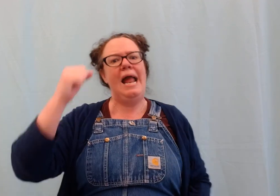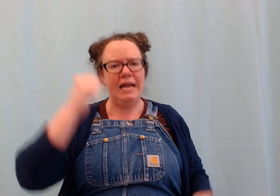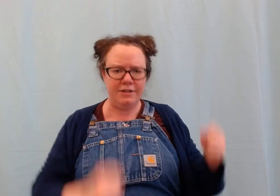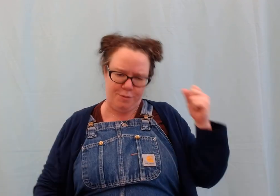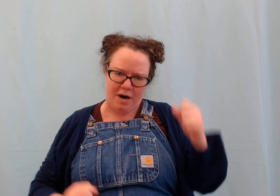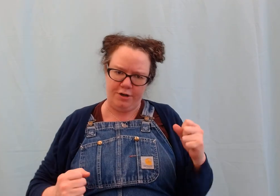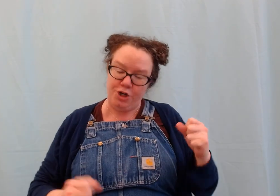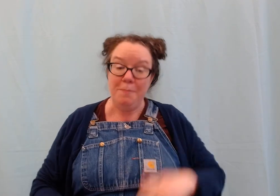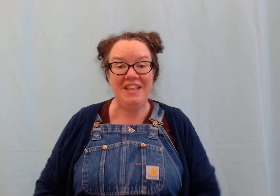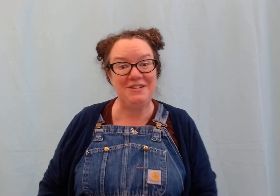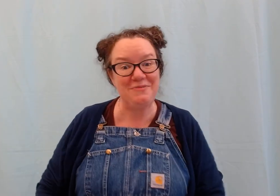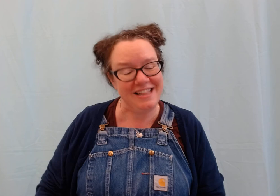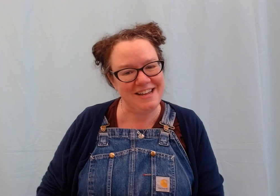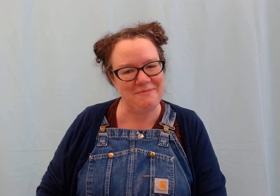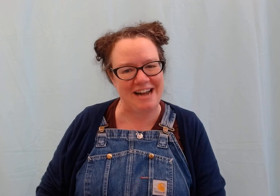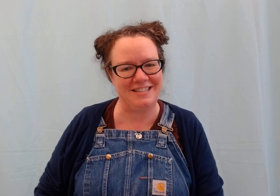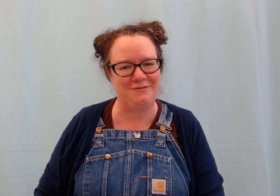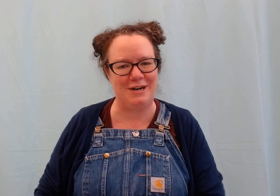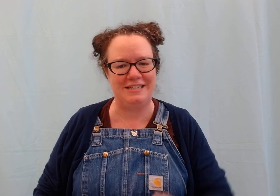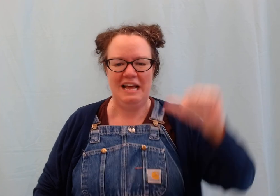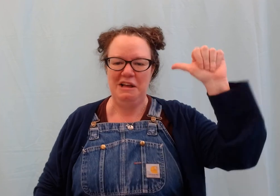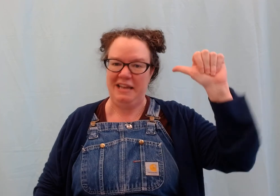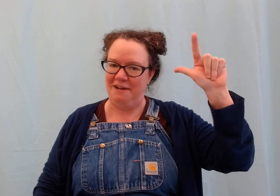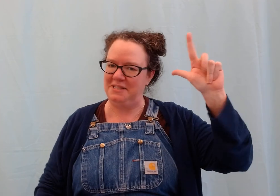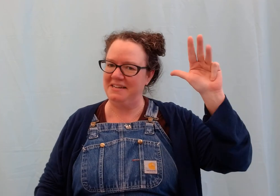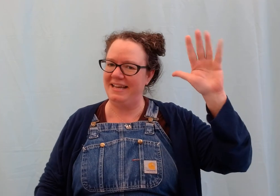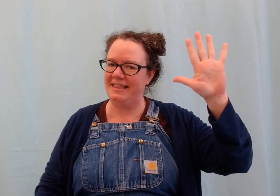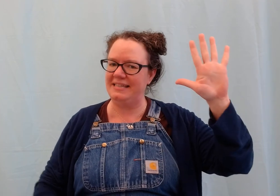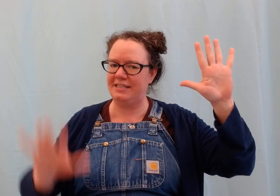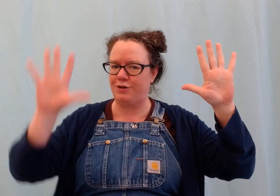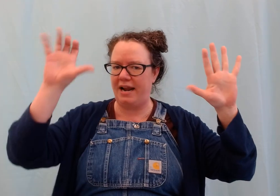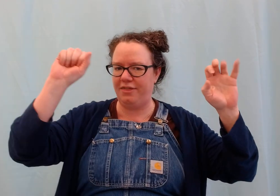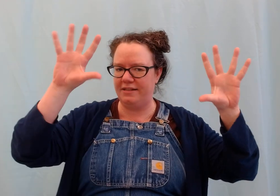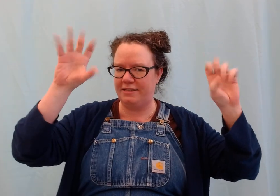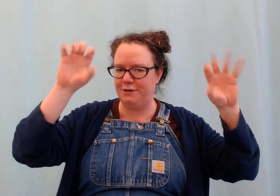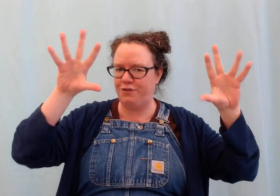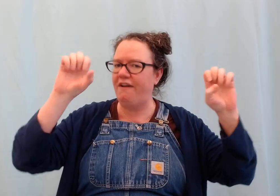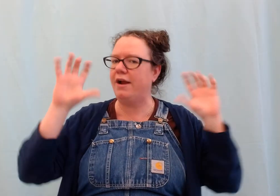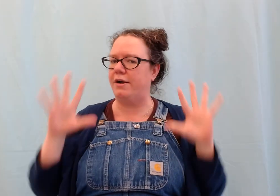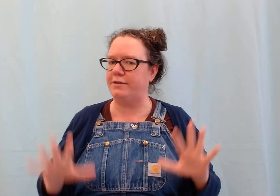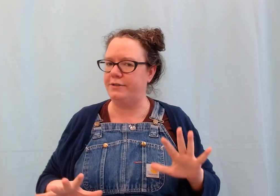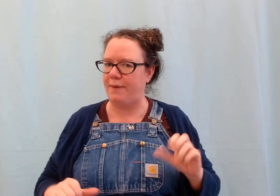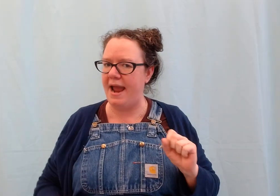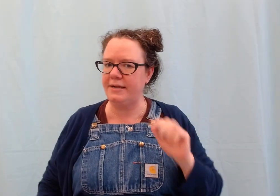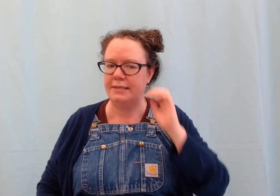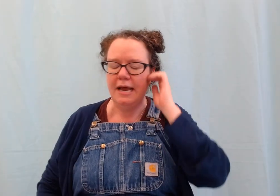and to march? But that's really good practice for us. Counting like this strengthens those fingers right?